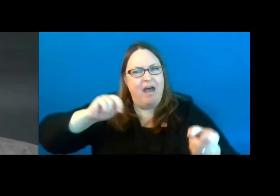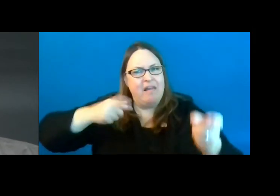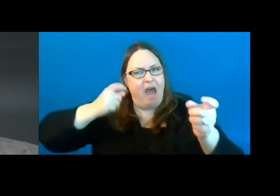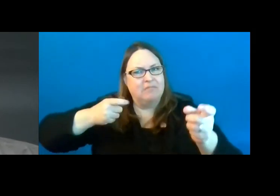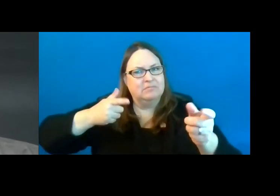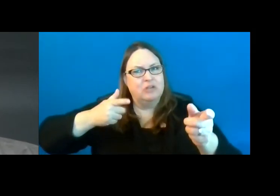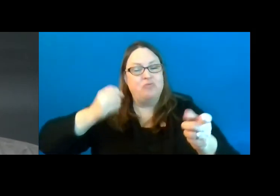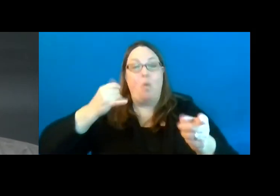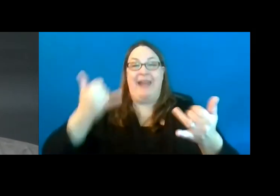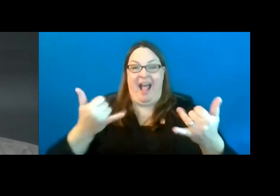going to tackle this year.